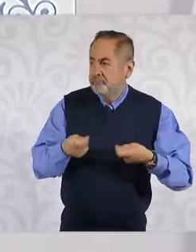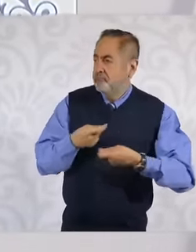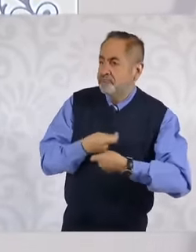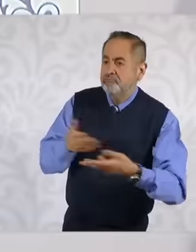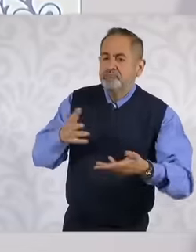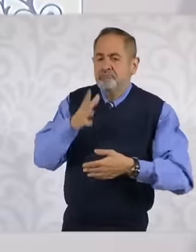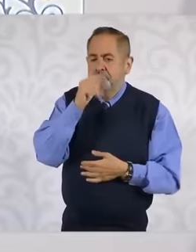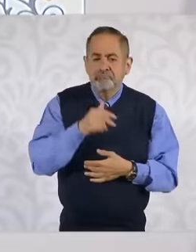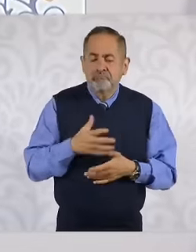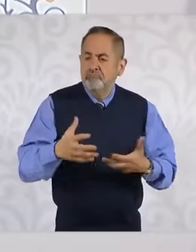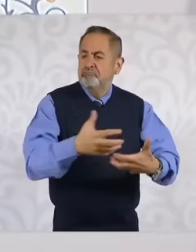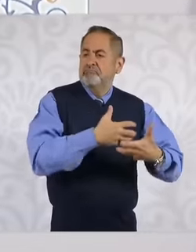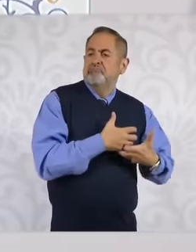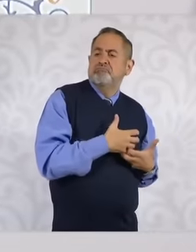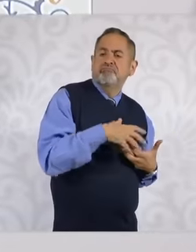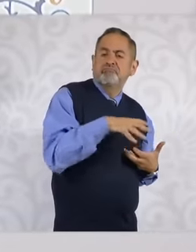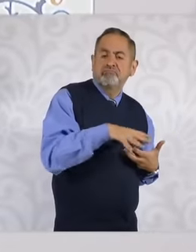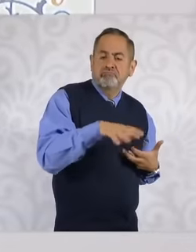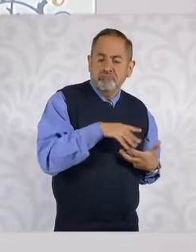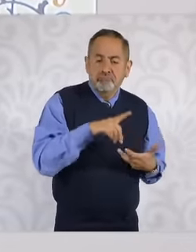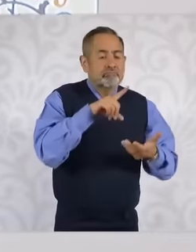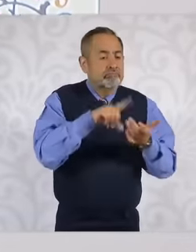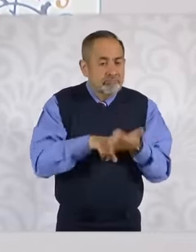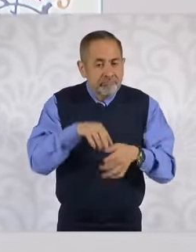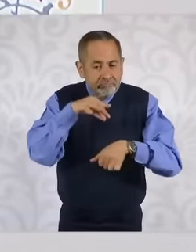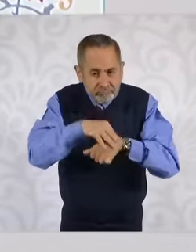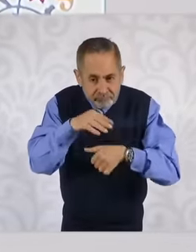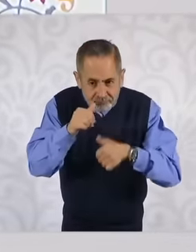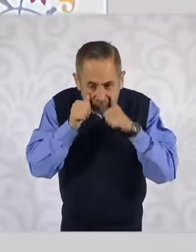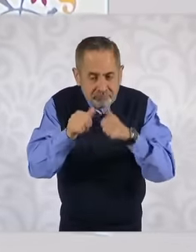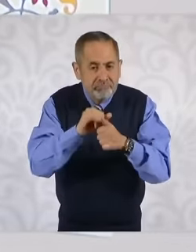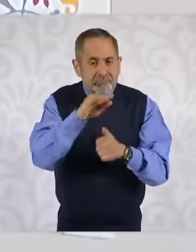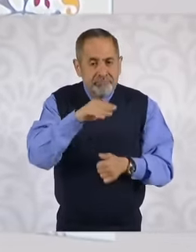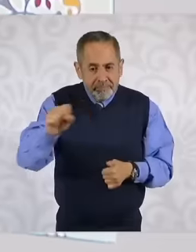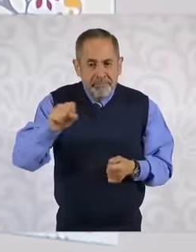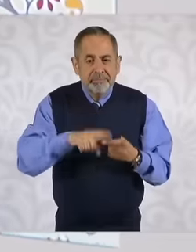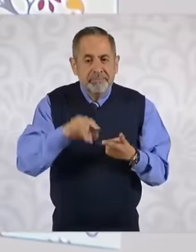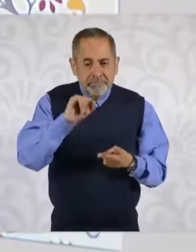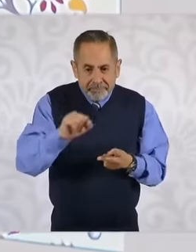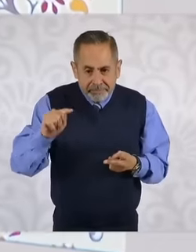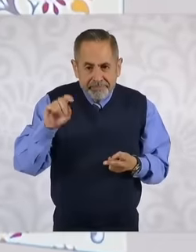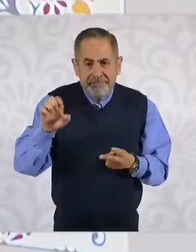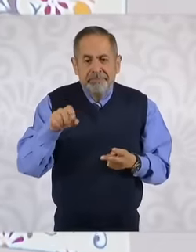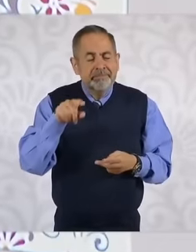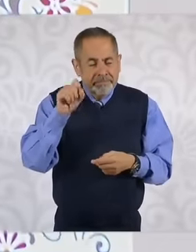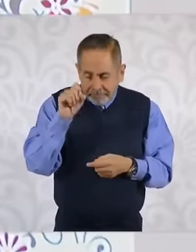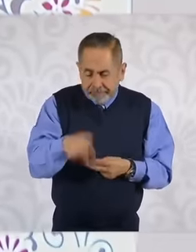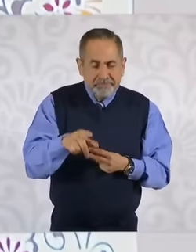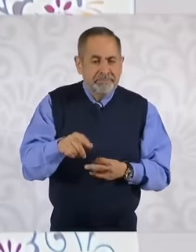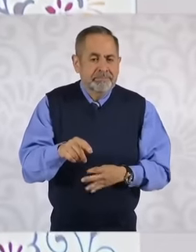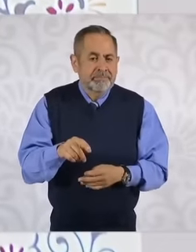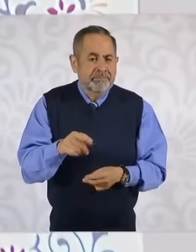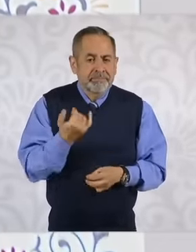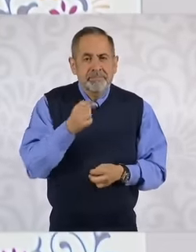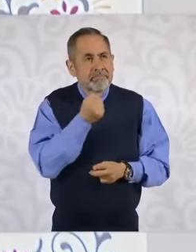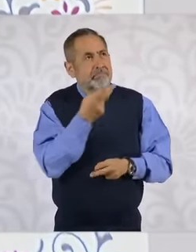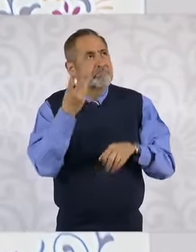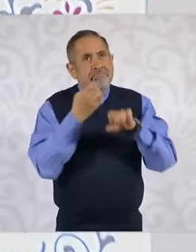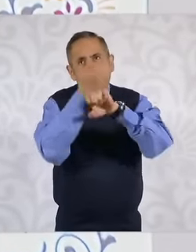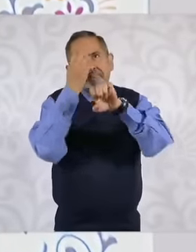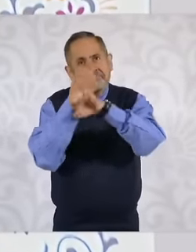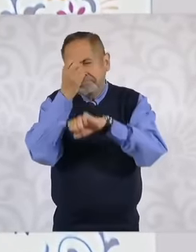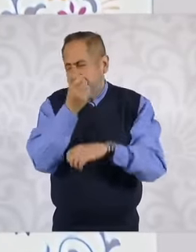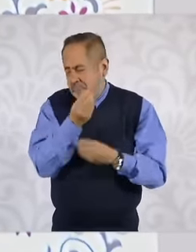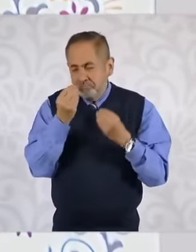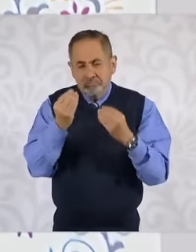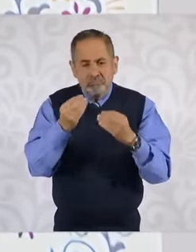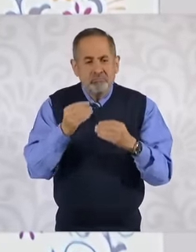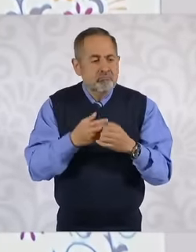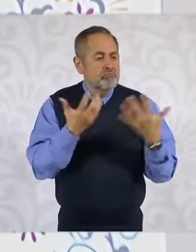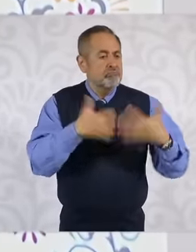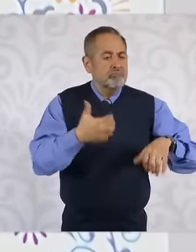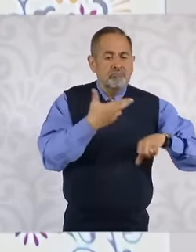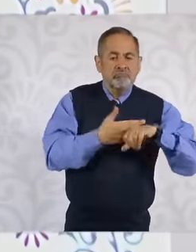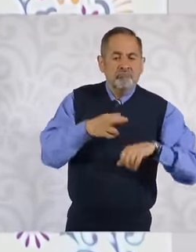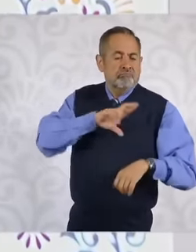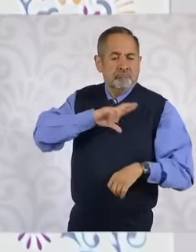and the medical services of the IMS of the Iste and even of many states were controlled by private companies